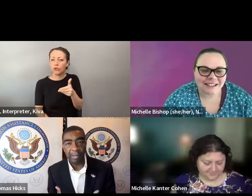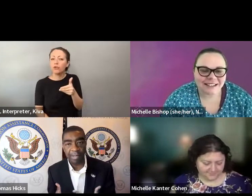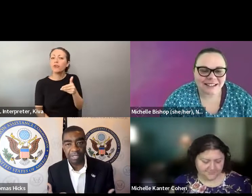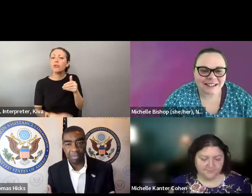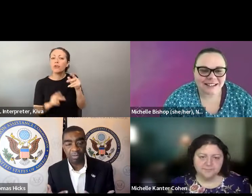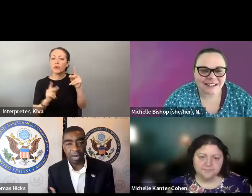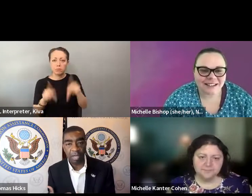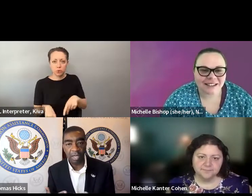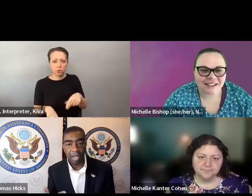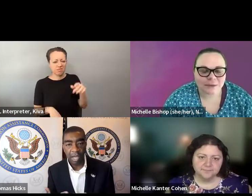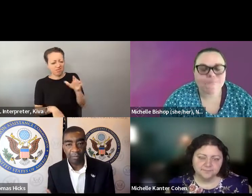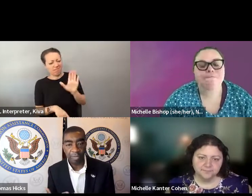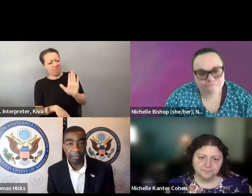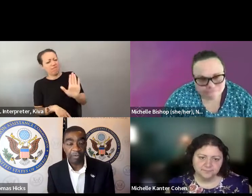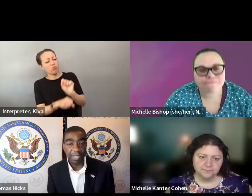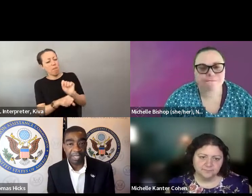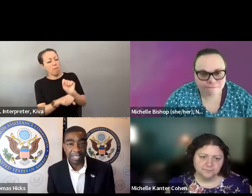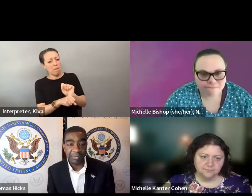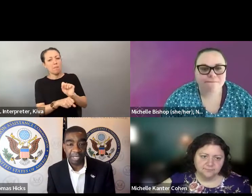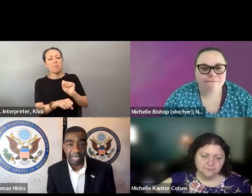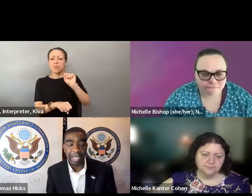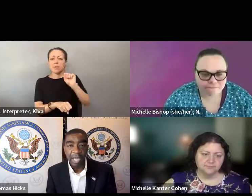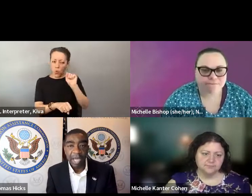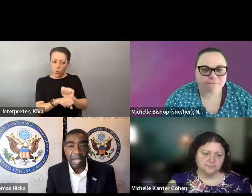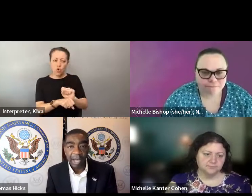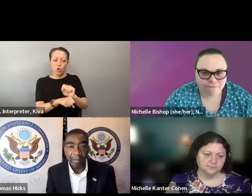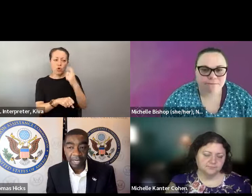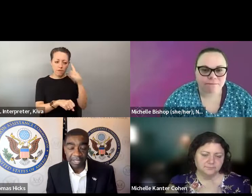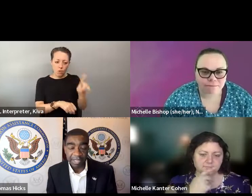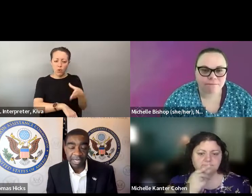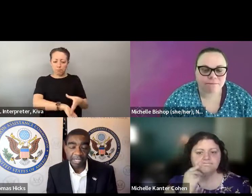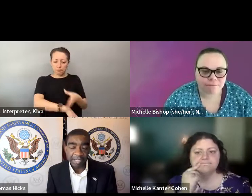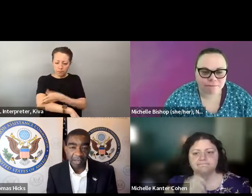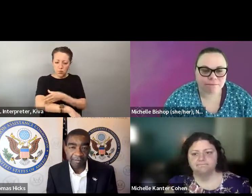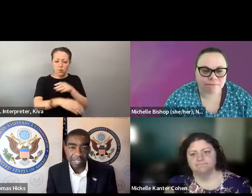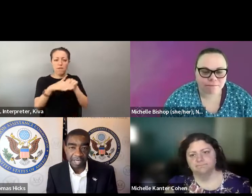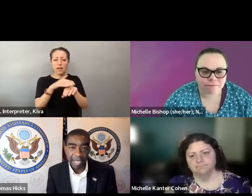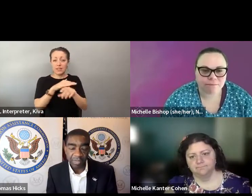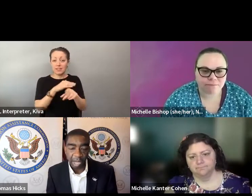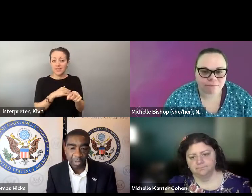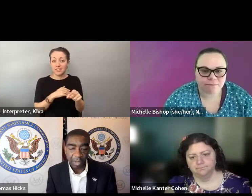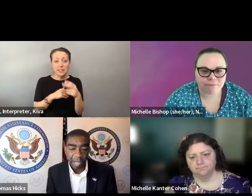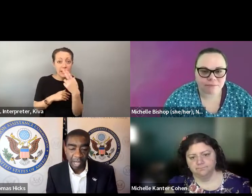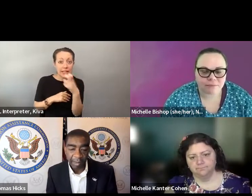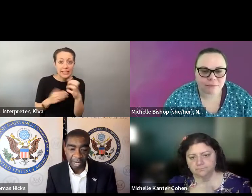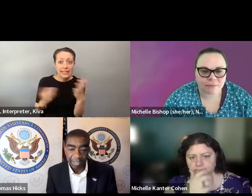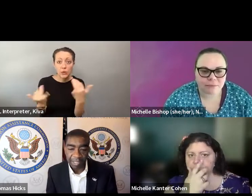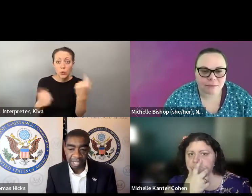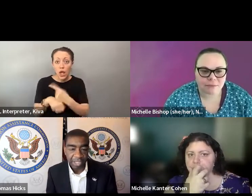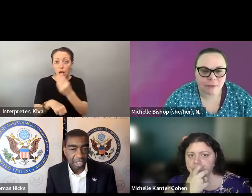Michelle just said. But also the in fact that the EAC has now hired someone whose sole job is to work with